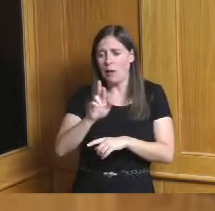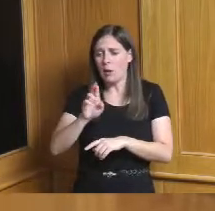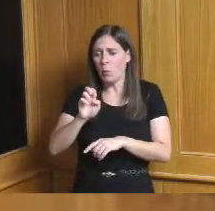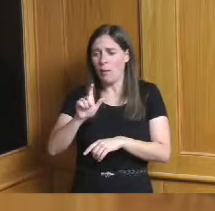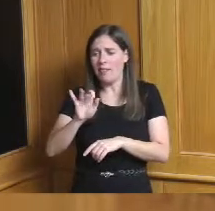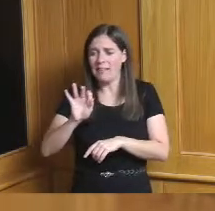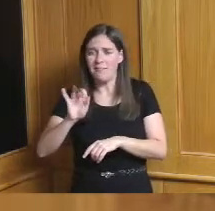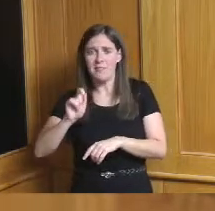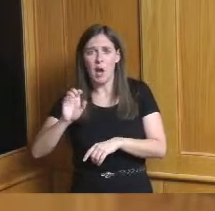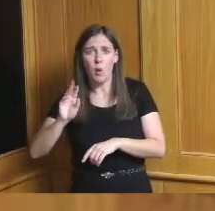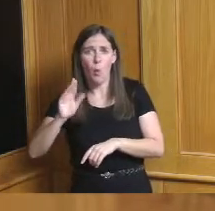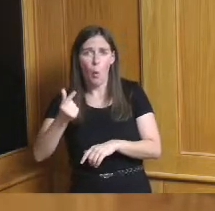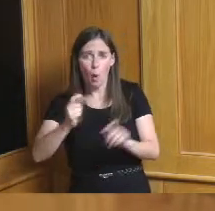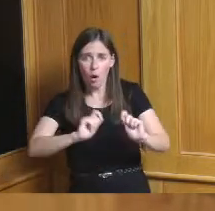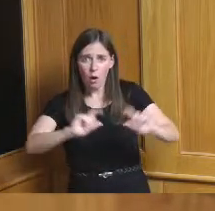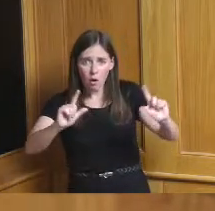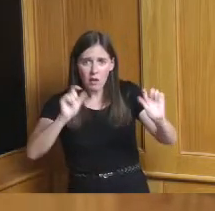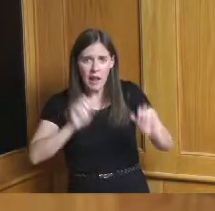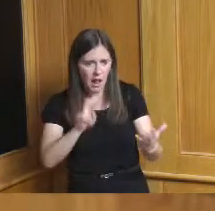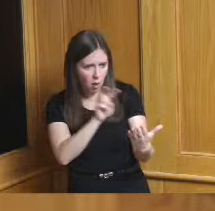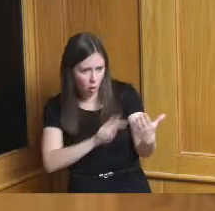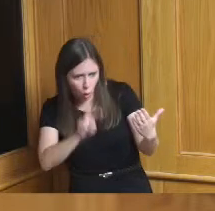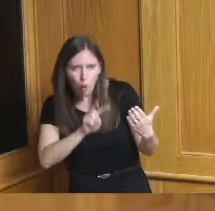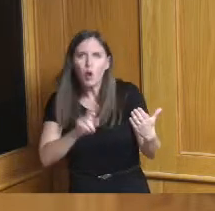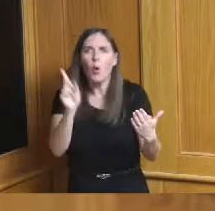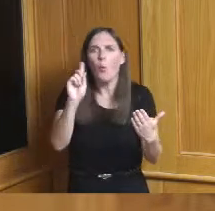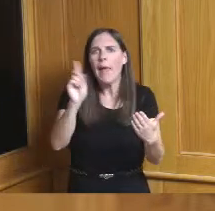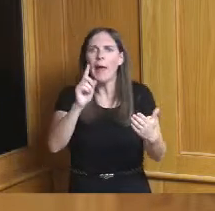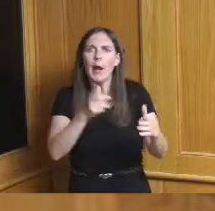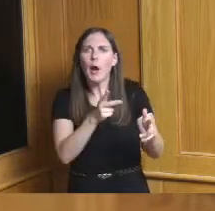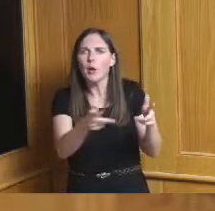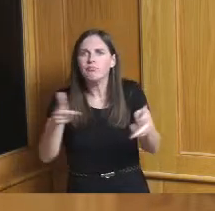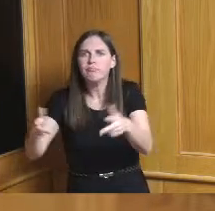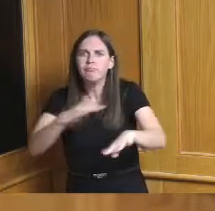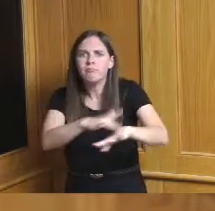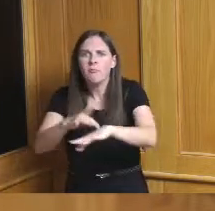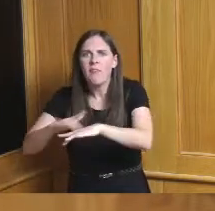Bridget make sure I remind people of that to get all of the places that you can go but